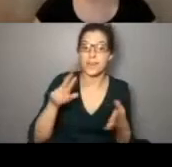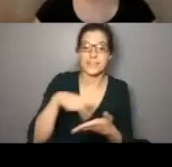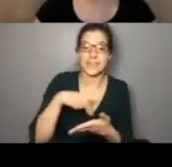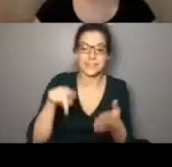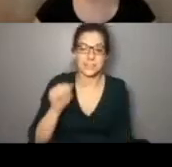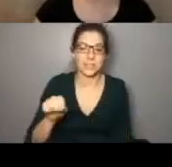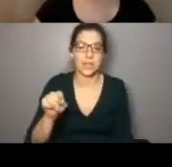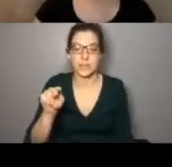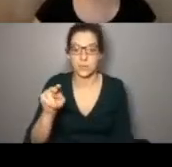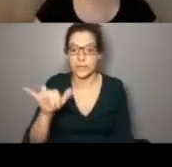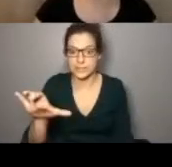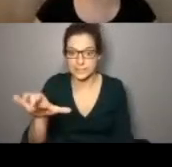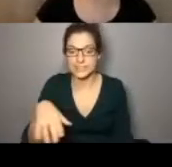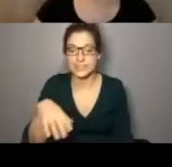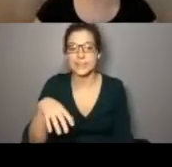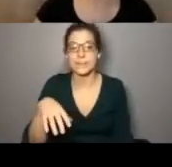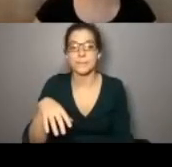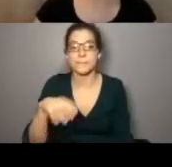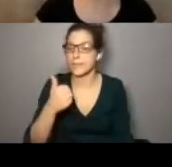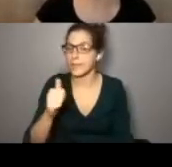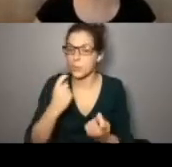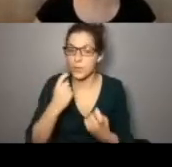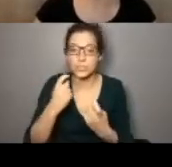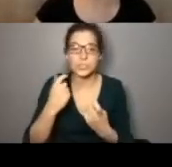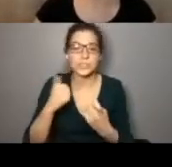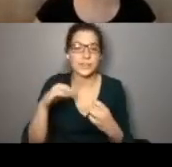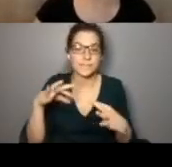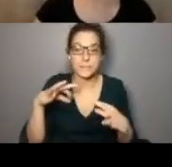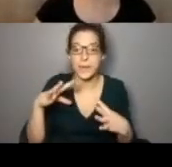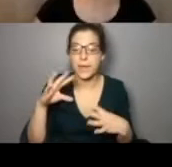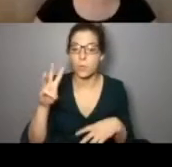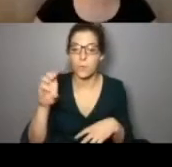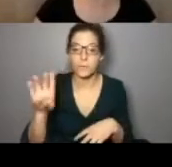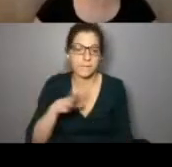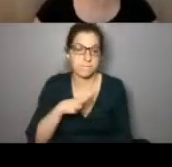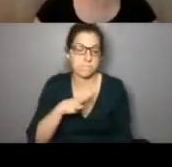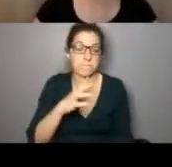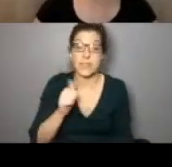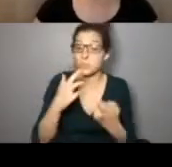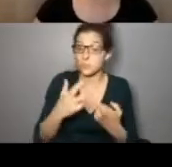re-opening@ dance.nyc with any questions, any feedback on the website